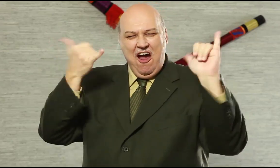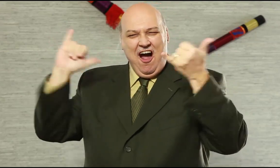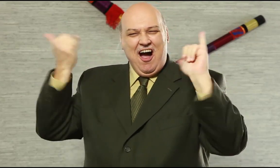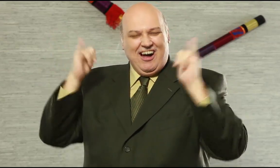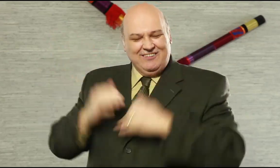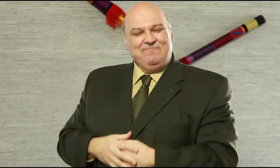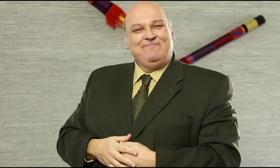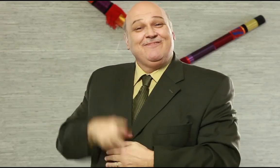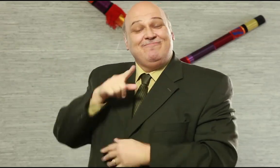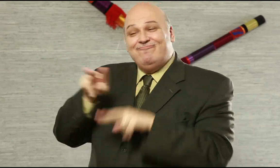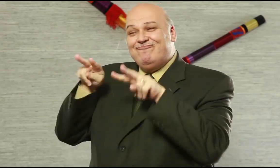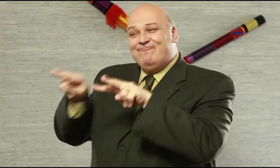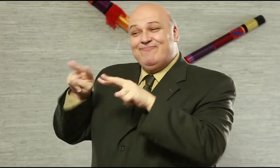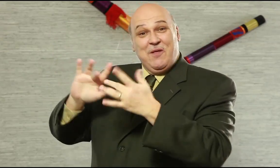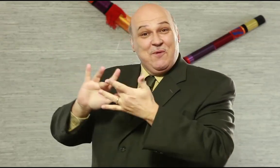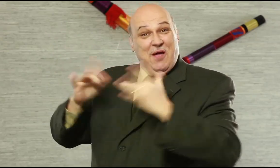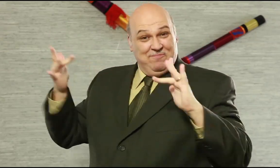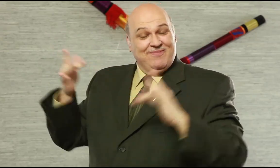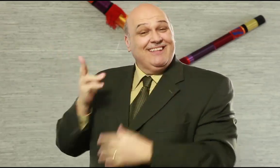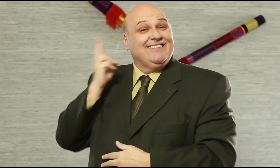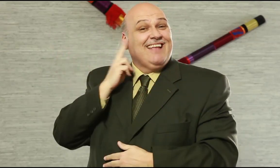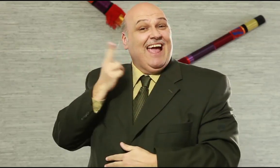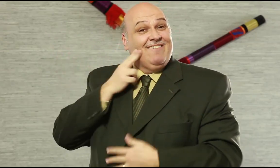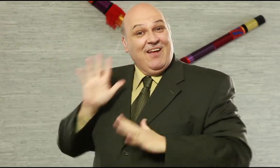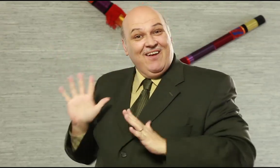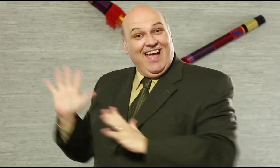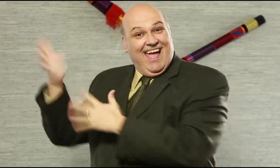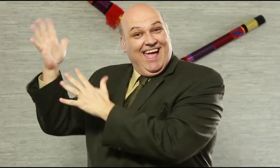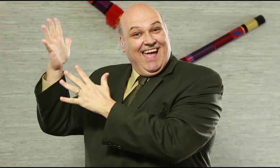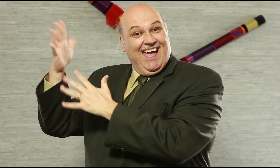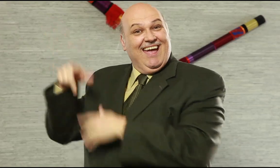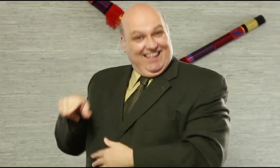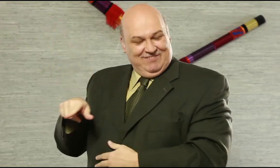you plan your own “DeafWaves” party and invite